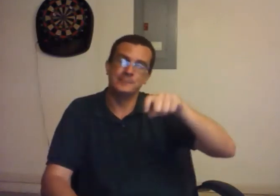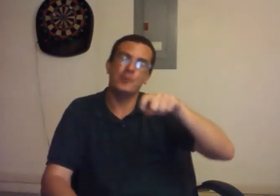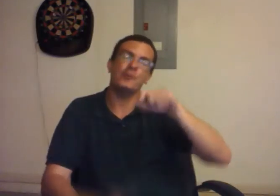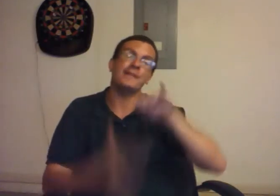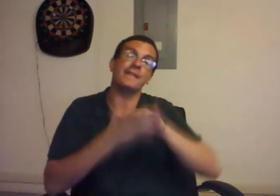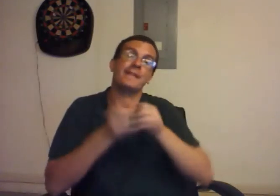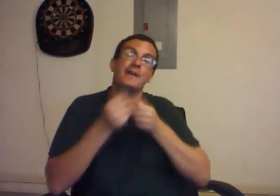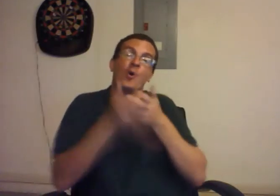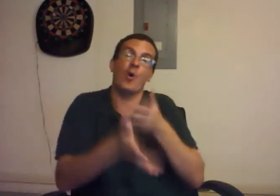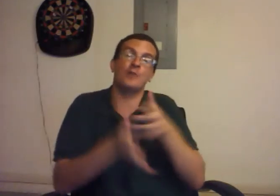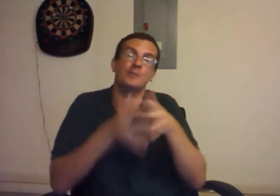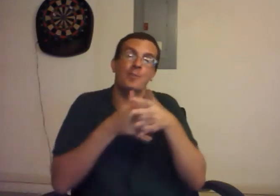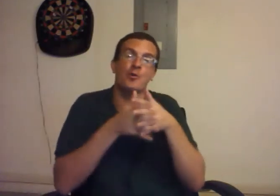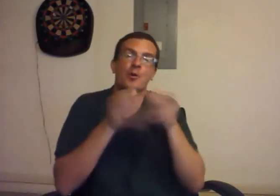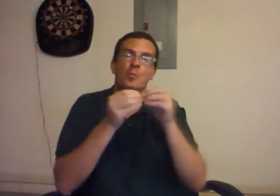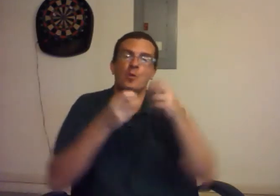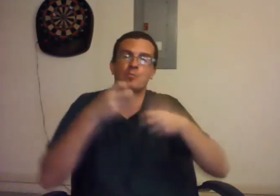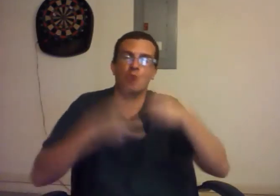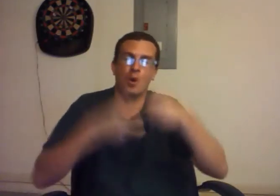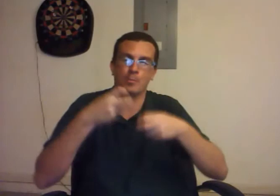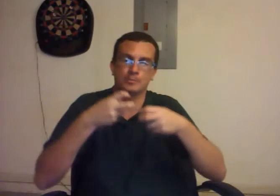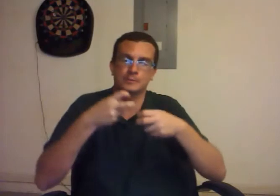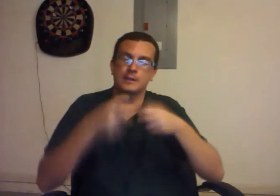That causes America more problems.